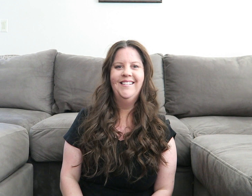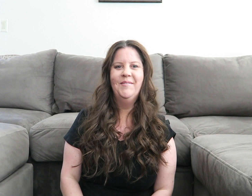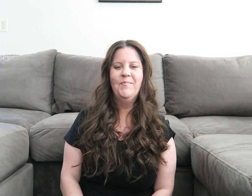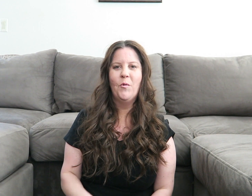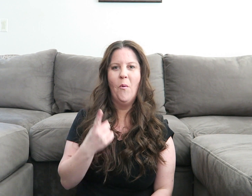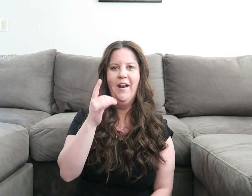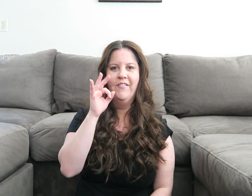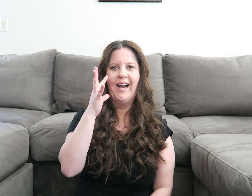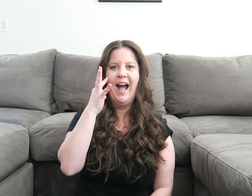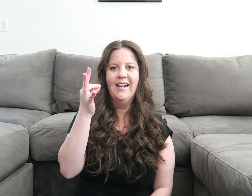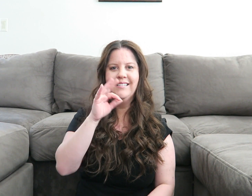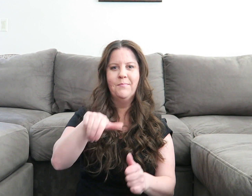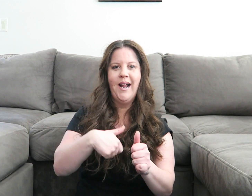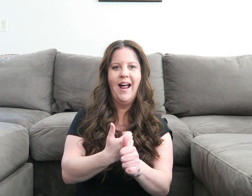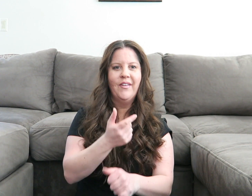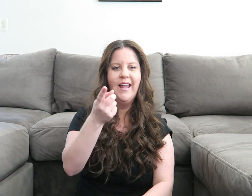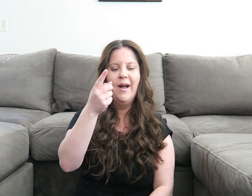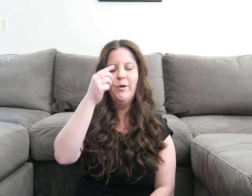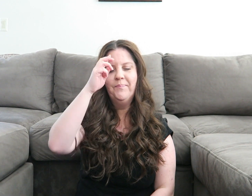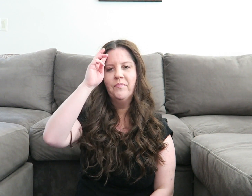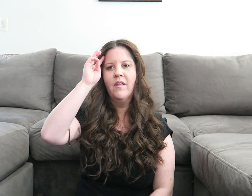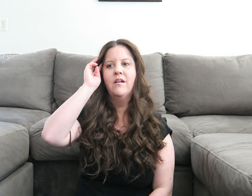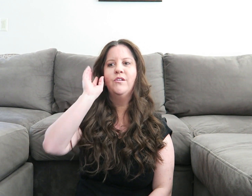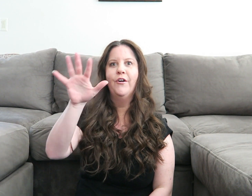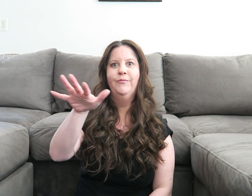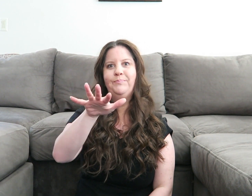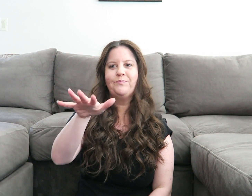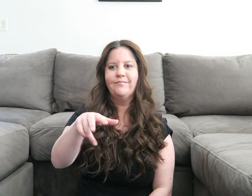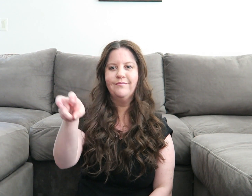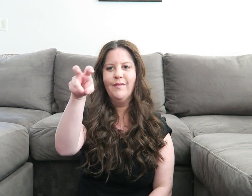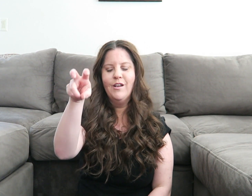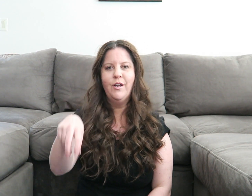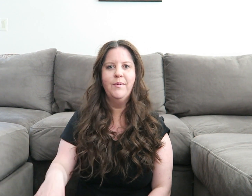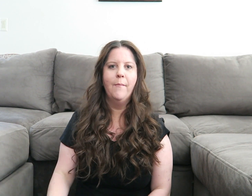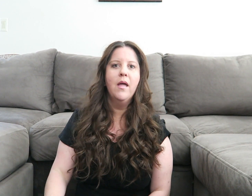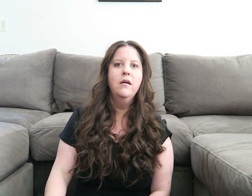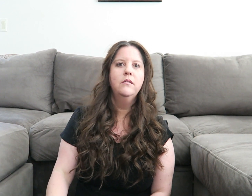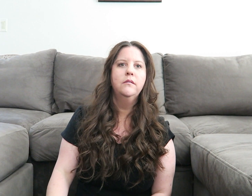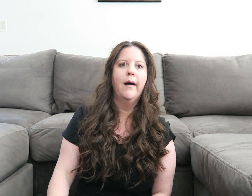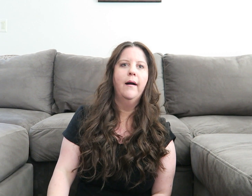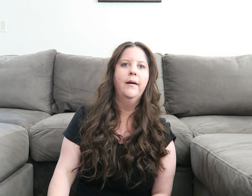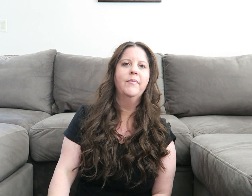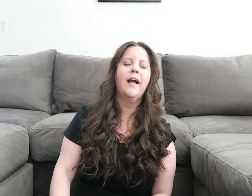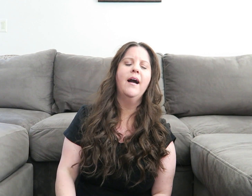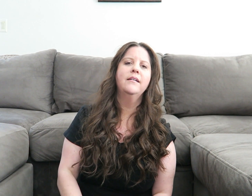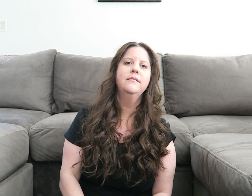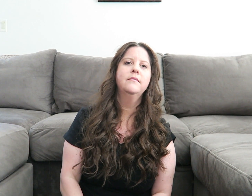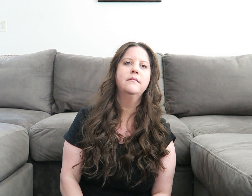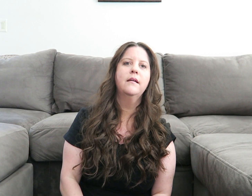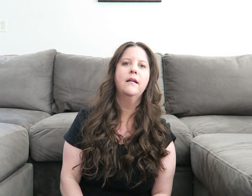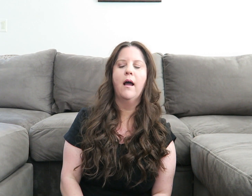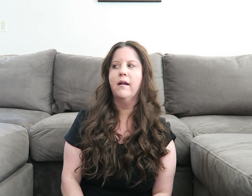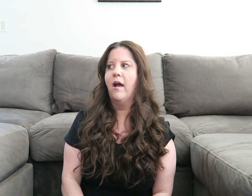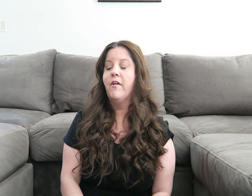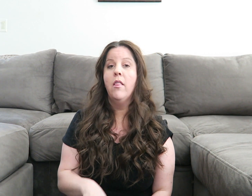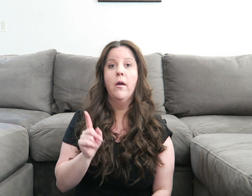One of the cats is behind the camera, so jumped up Umm, guys knock it off